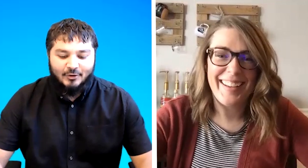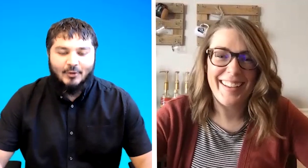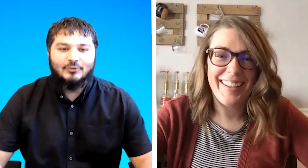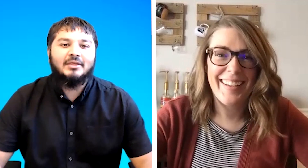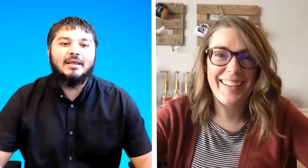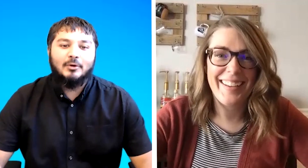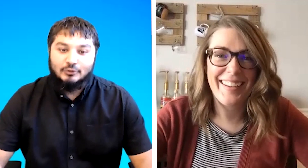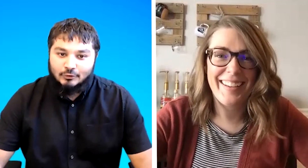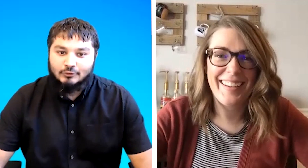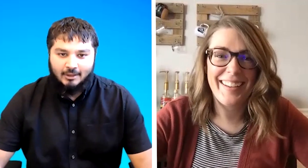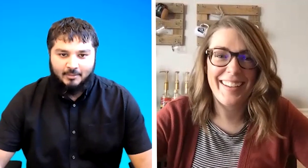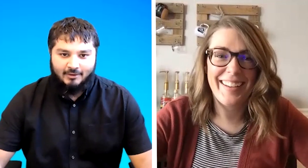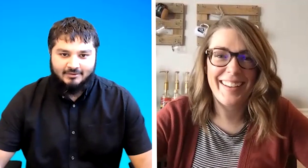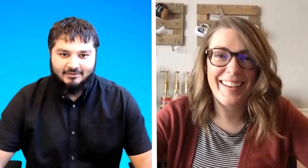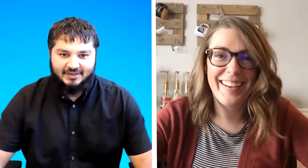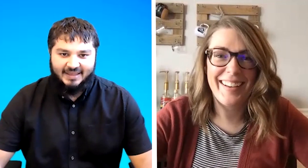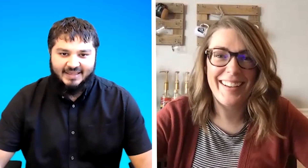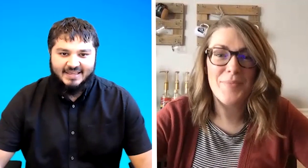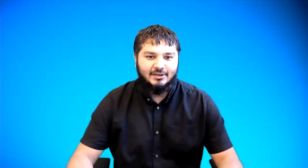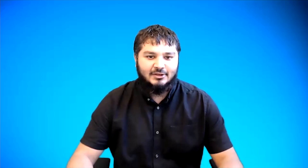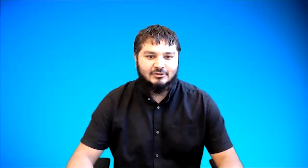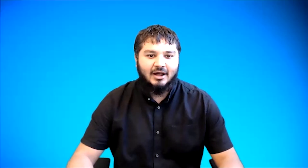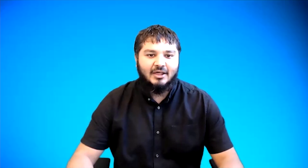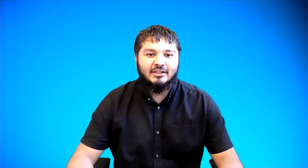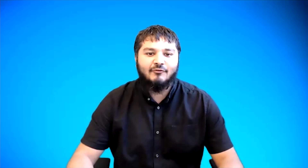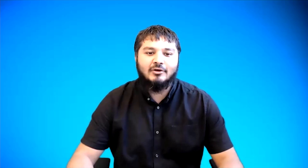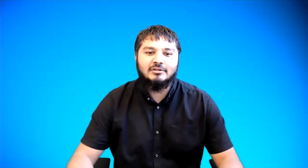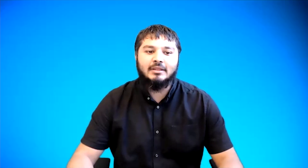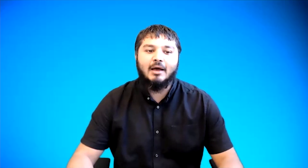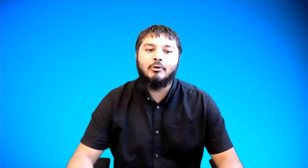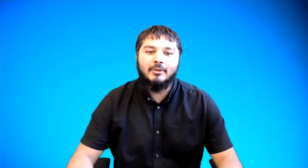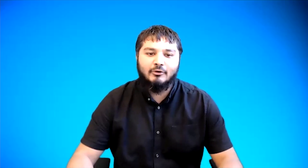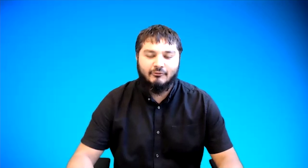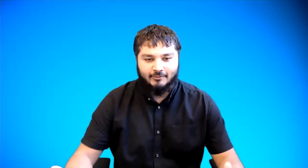lots of things i want to talk to you about okay so i think the first thing that would be good for